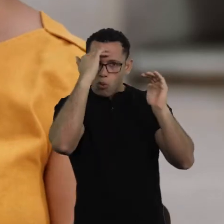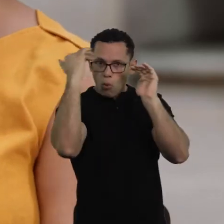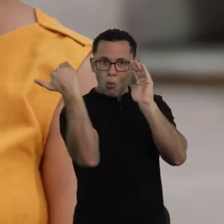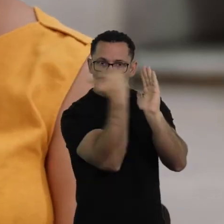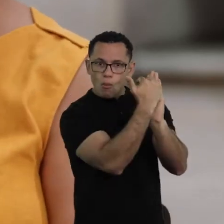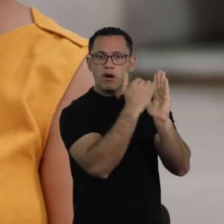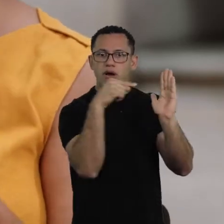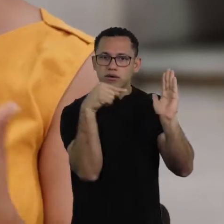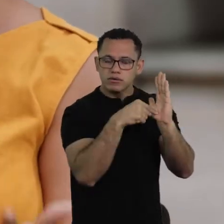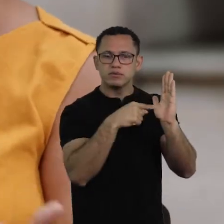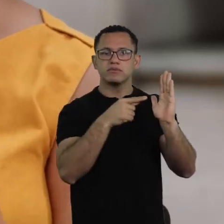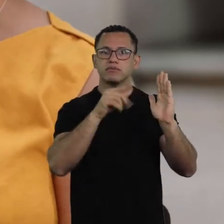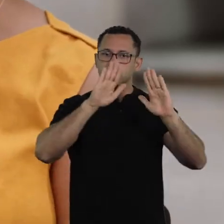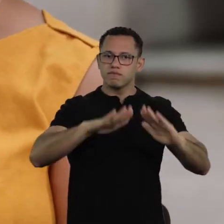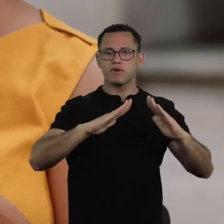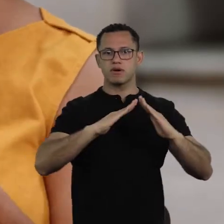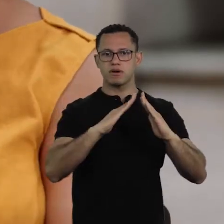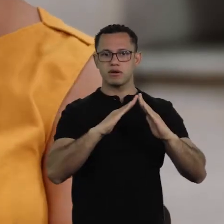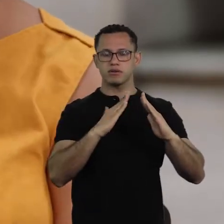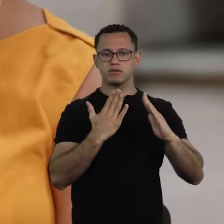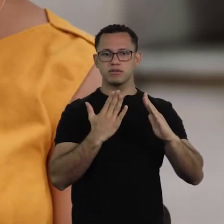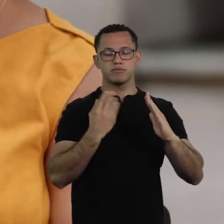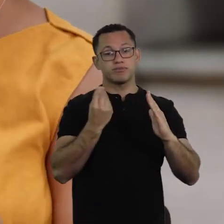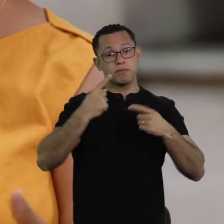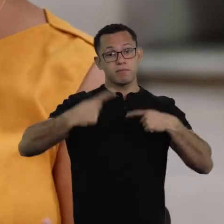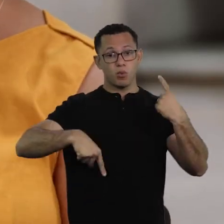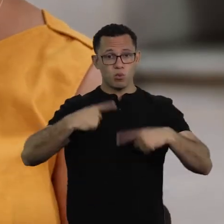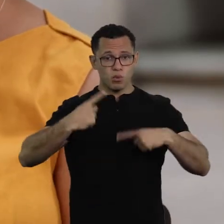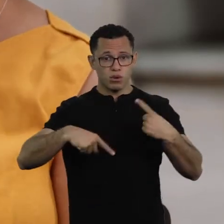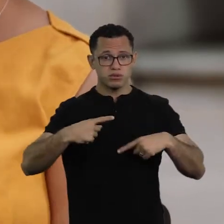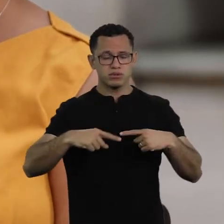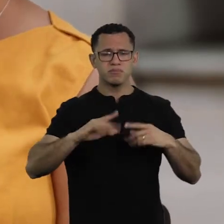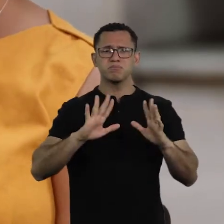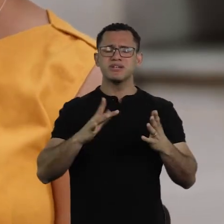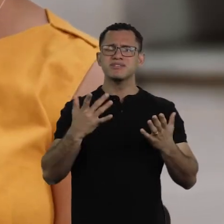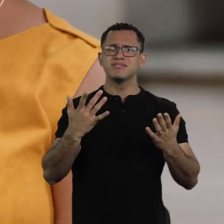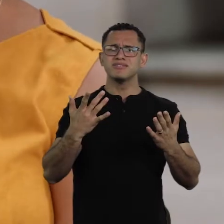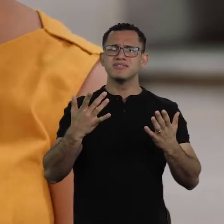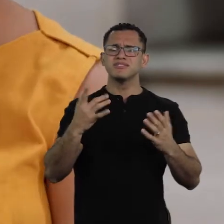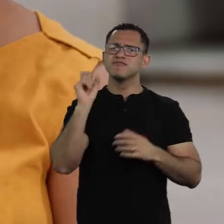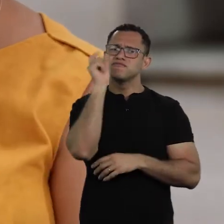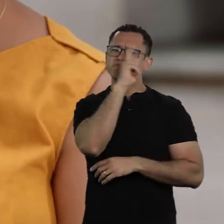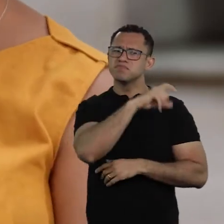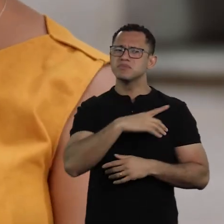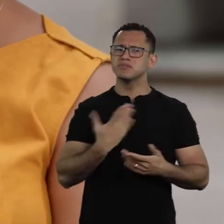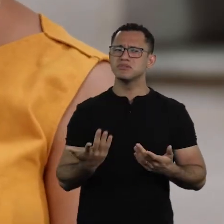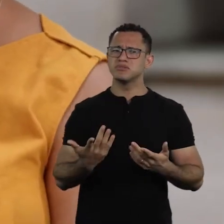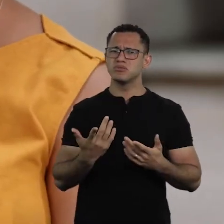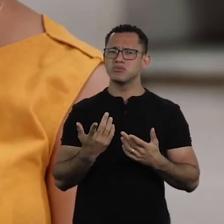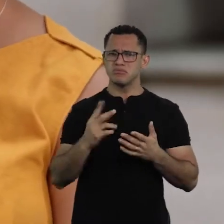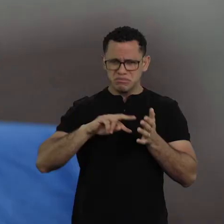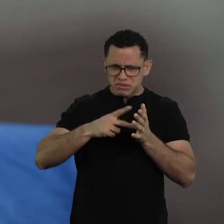to follow a health protocol, and a necessary public policy, it's hard to talk about freedom at this time.